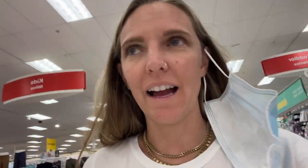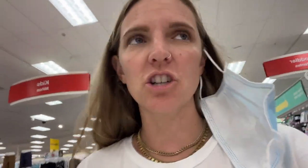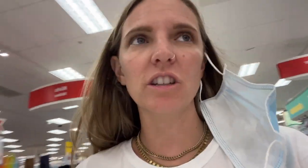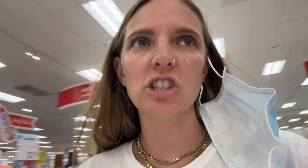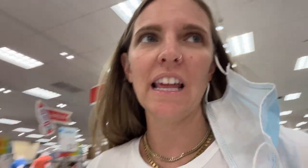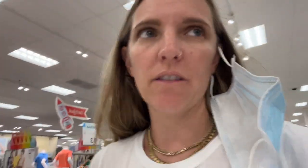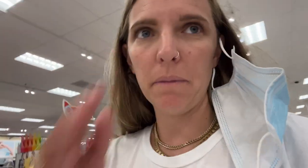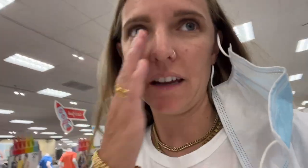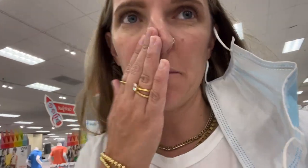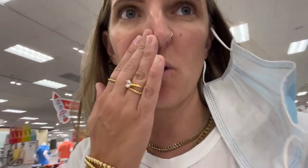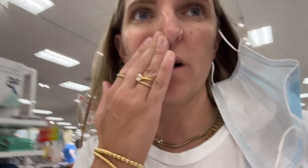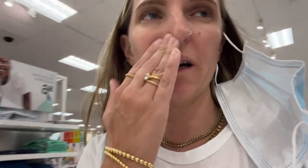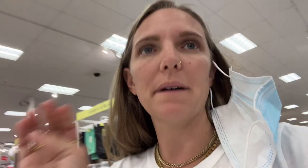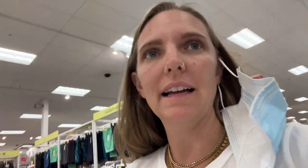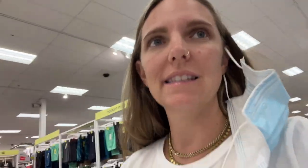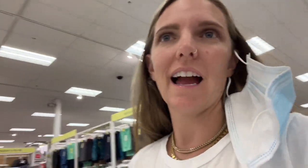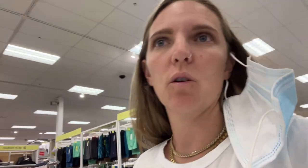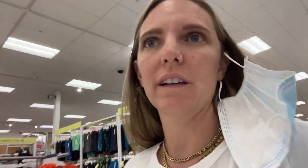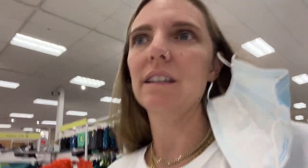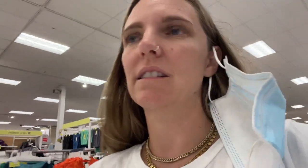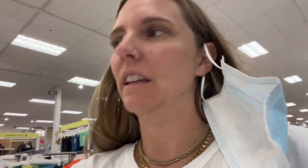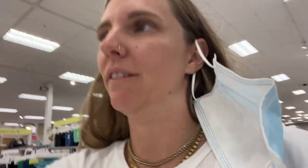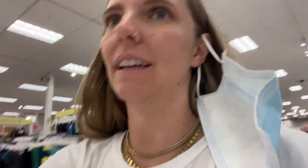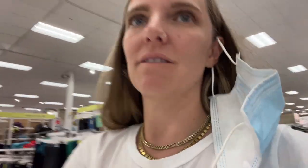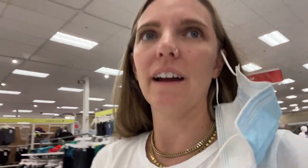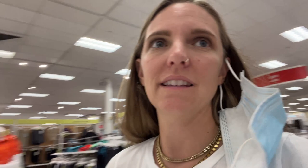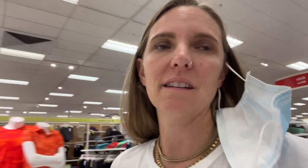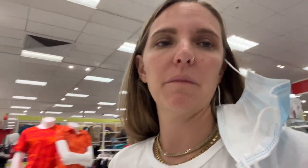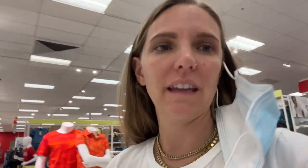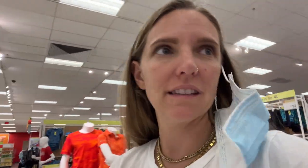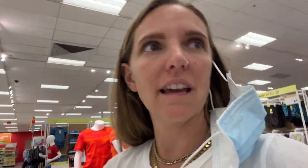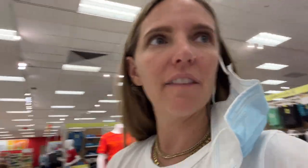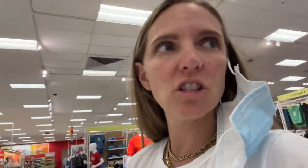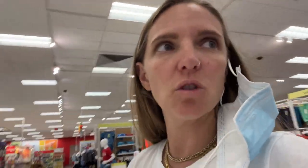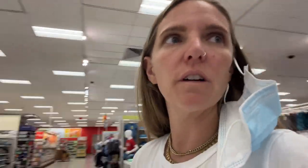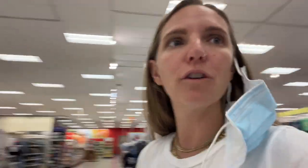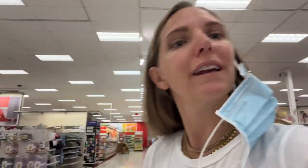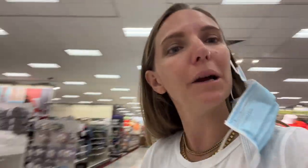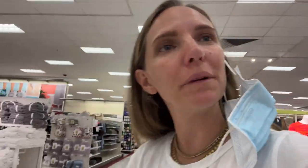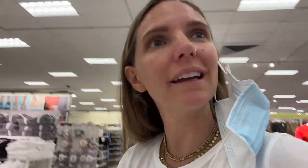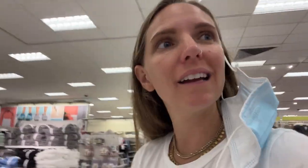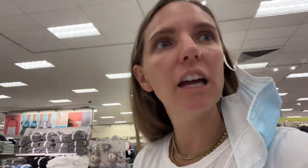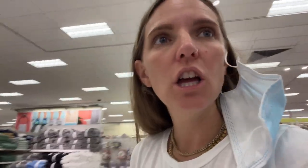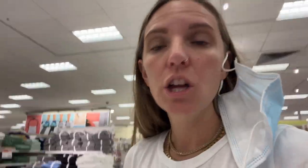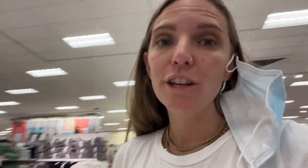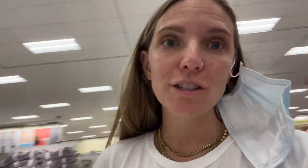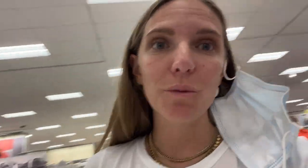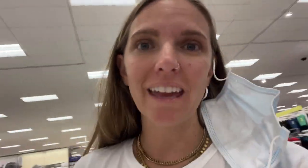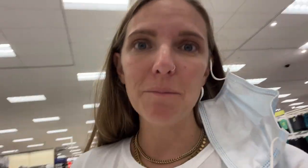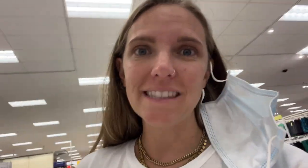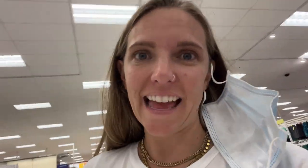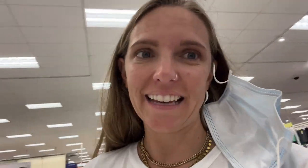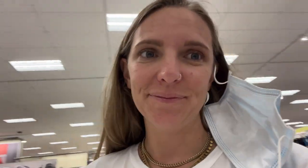We just had a pick up order, but Zach wanted to see if we can find something inside the store for camping so we came inside,